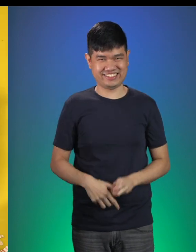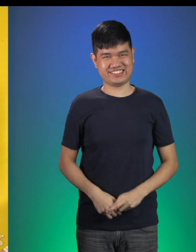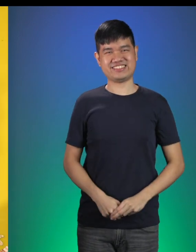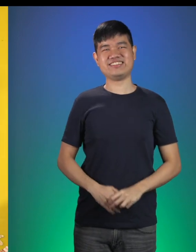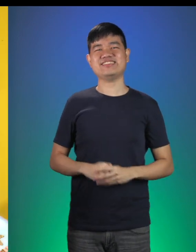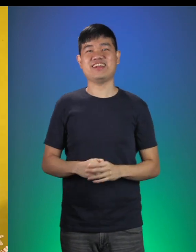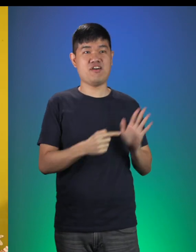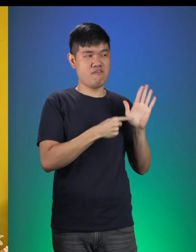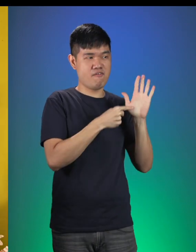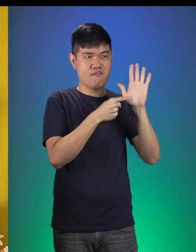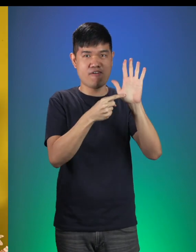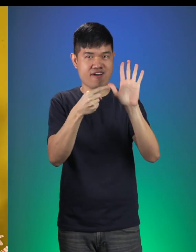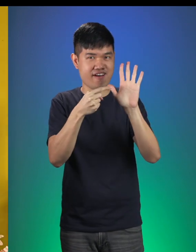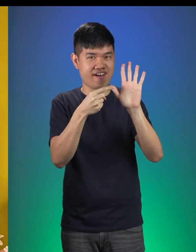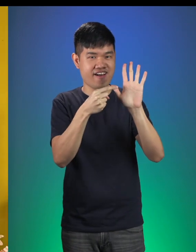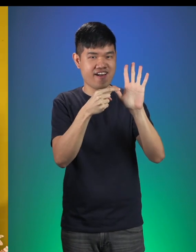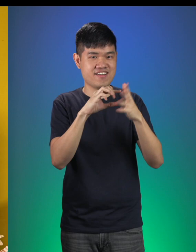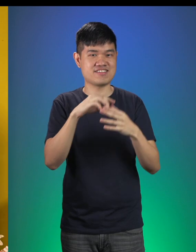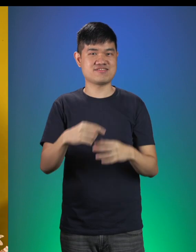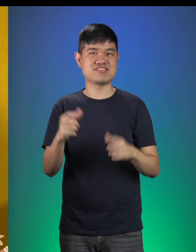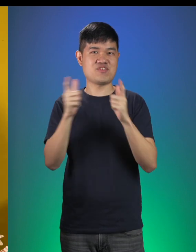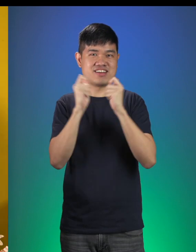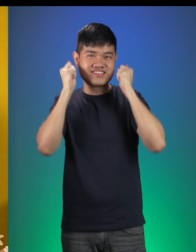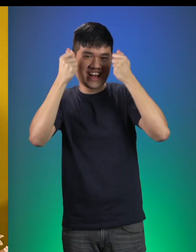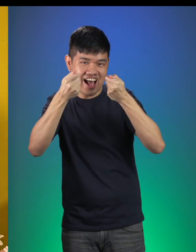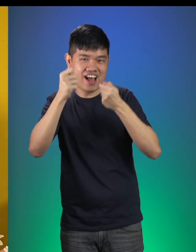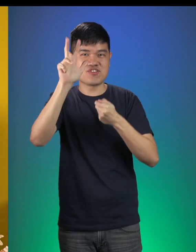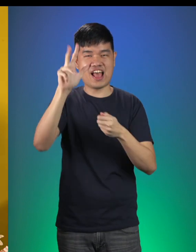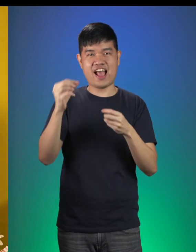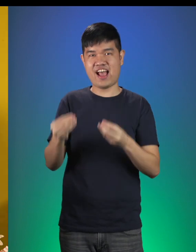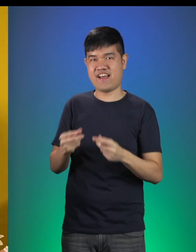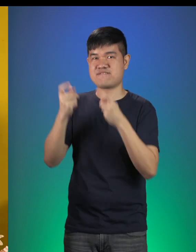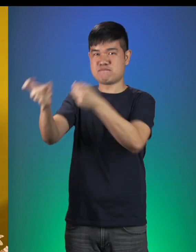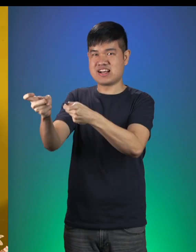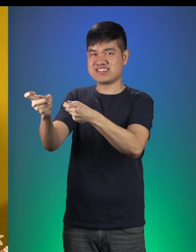Presenting to you Little Red and the 3 Gifts.